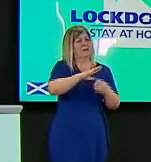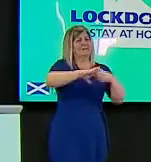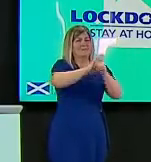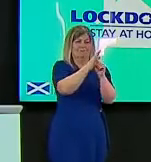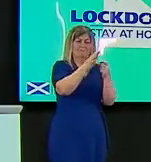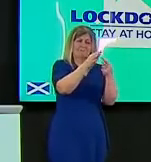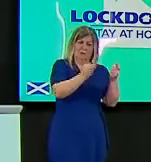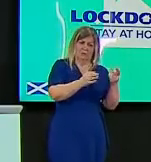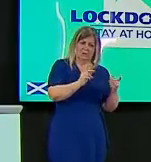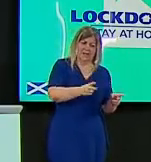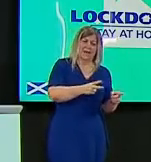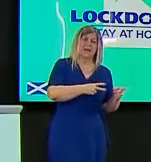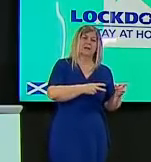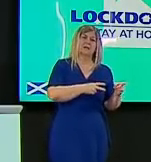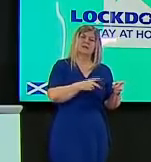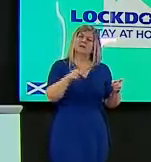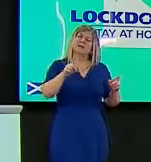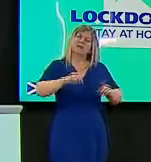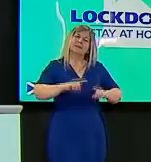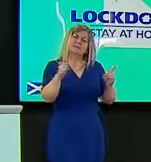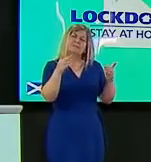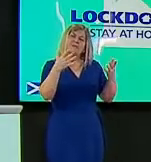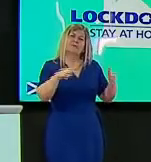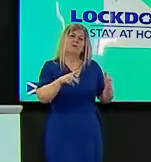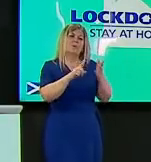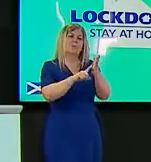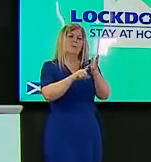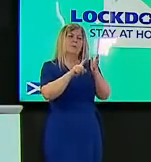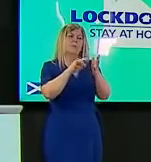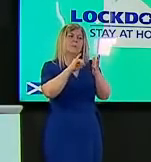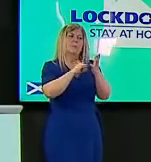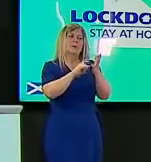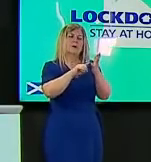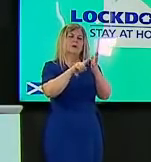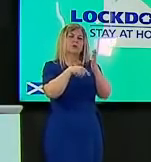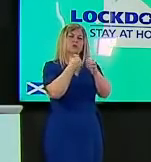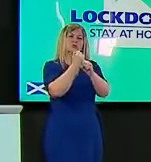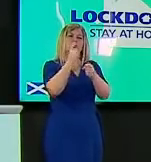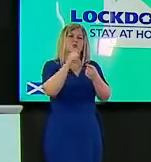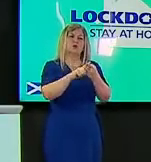the same as surge testing that we saw in some places in england uh last year when some other